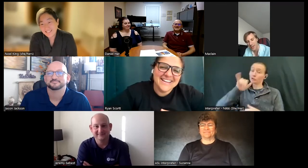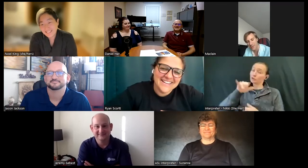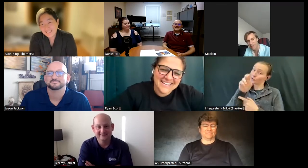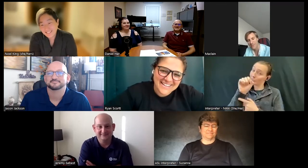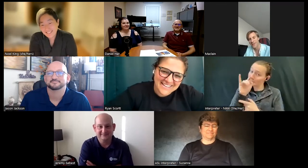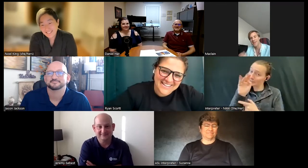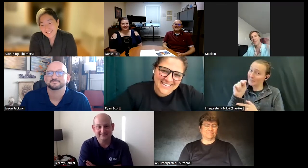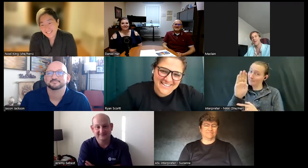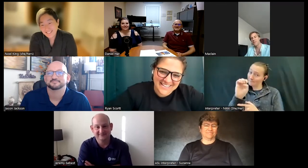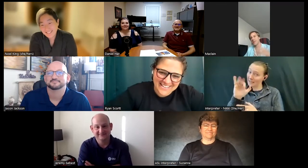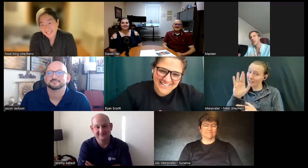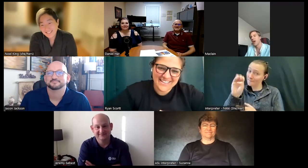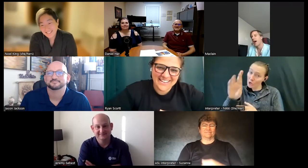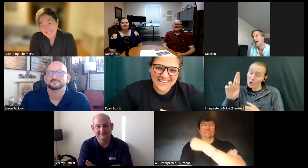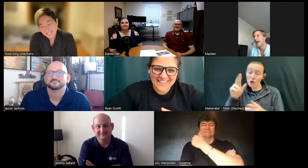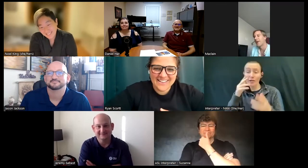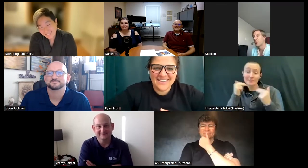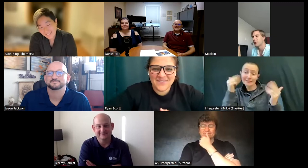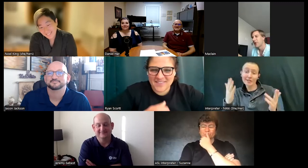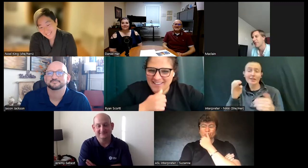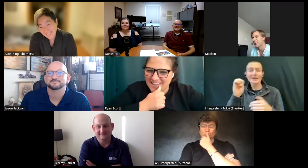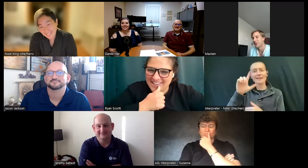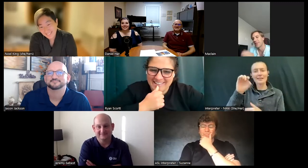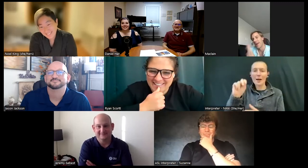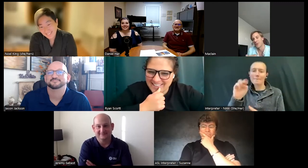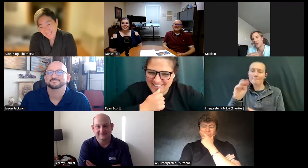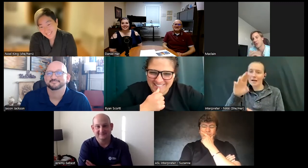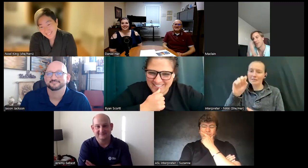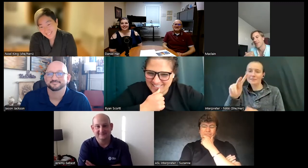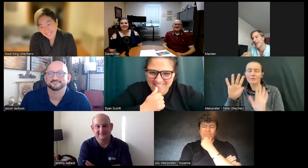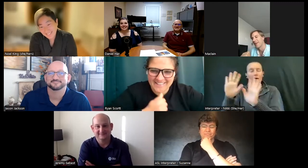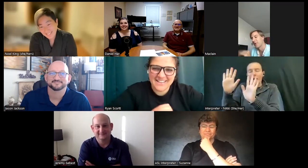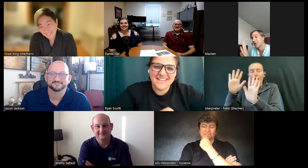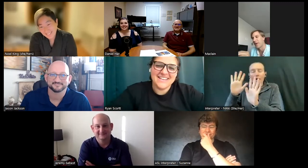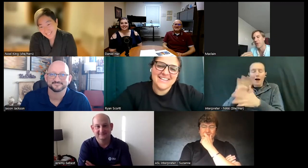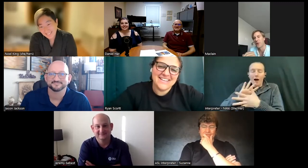him Elon Musk uh no those are obviously anecdotal and uh they're all great for